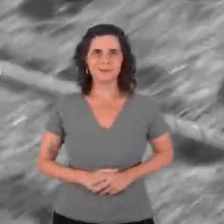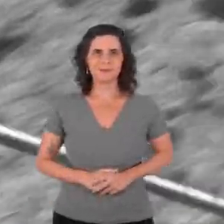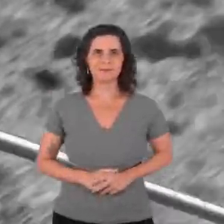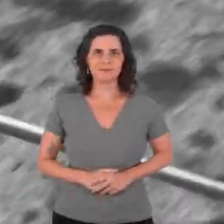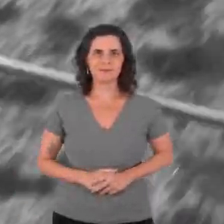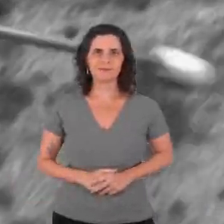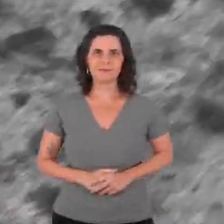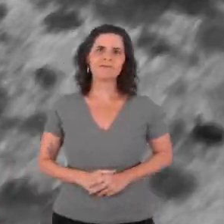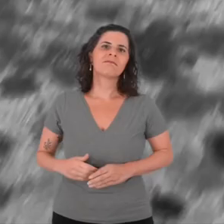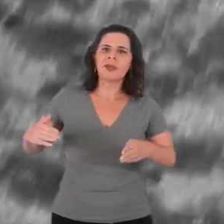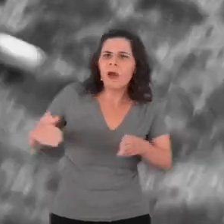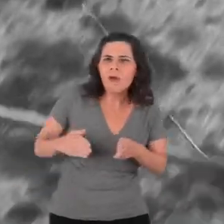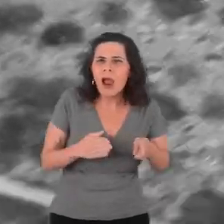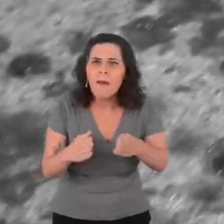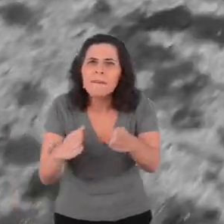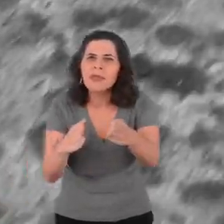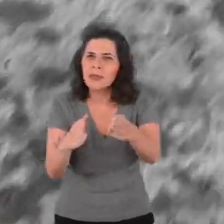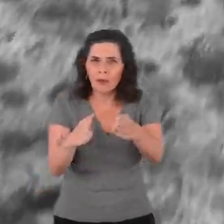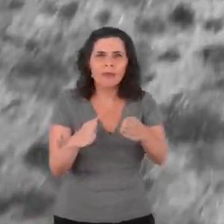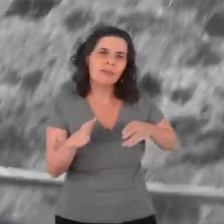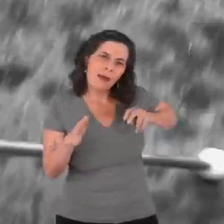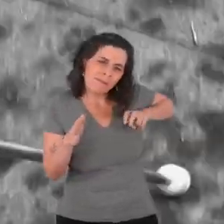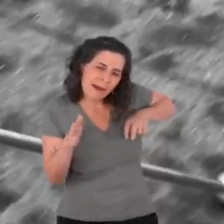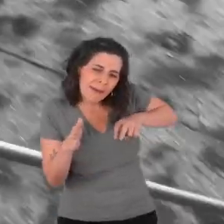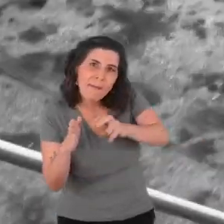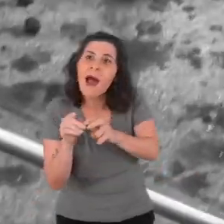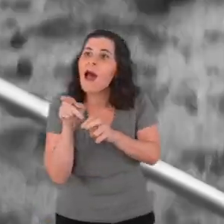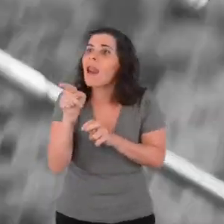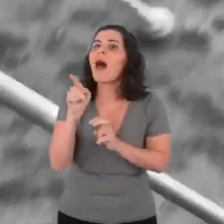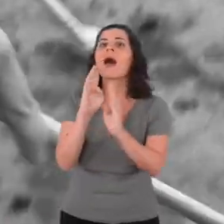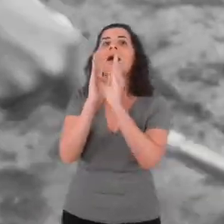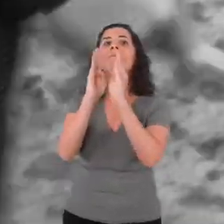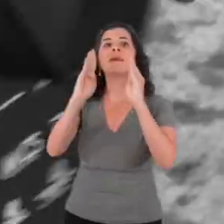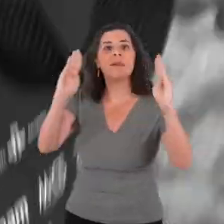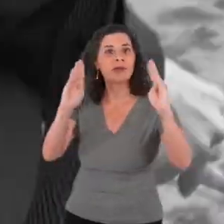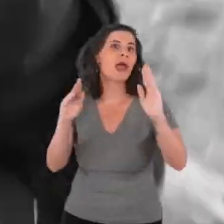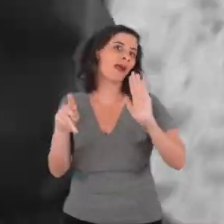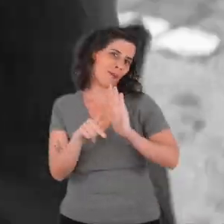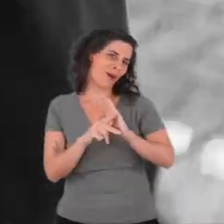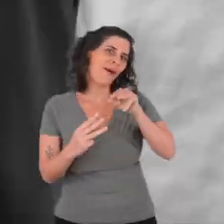On the way to the Braille Library at the Vergueiro Cultural Center,